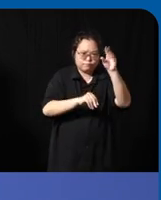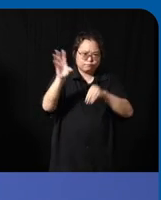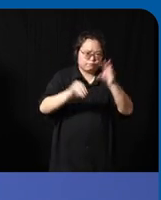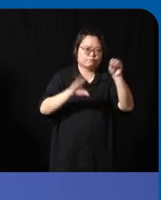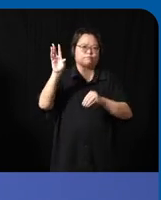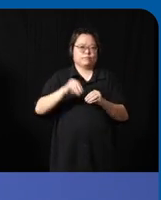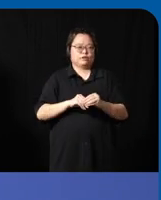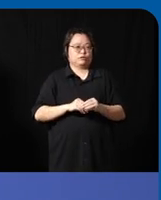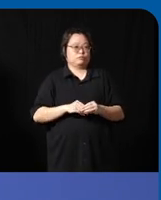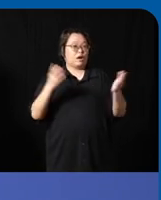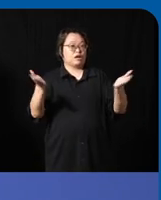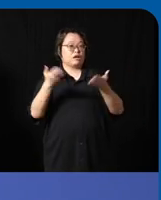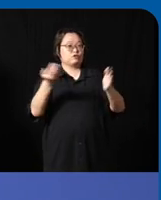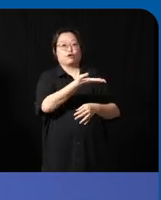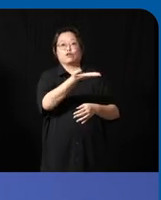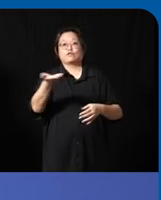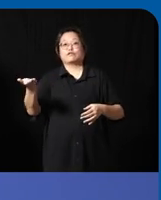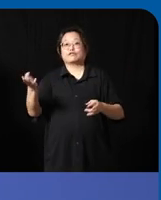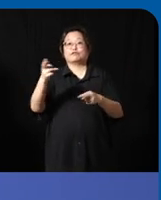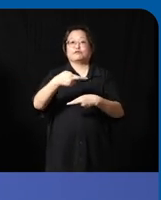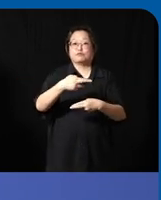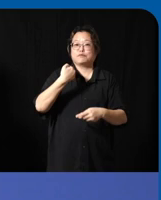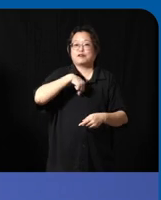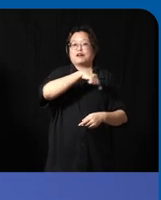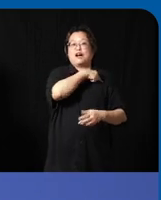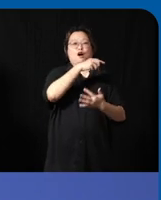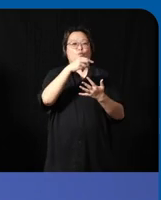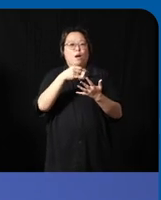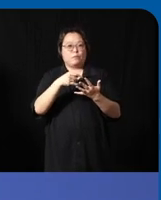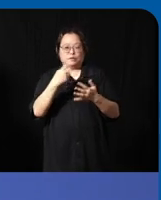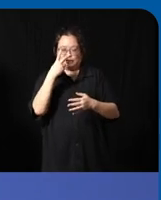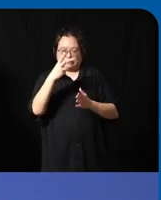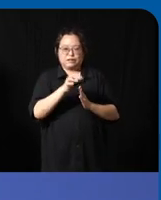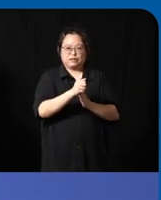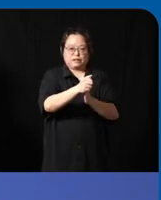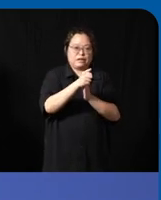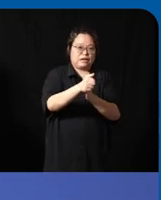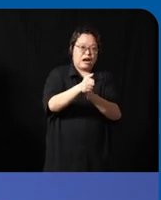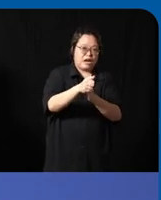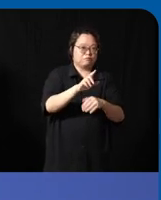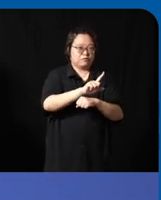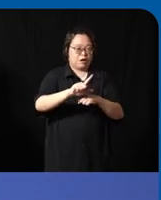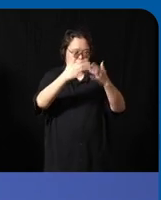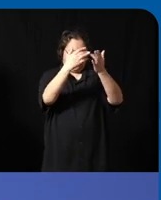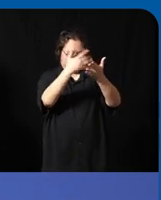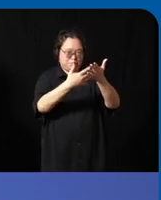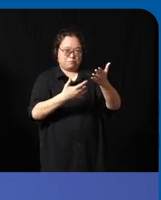in the room to you know go to our website and see the guideline and it's really um potential to be